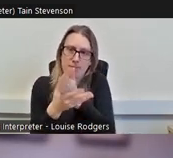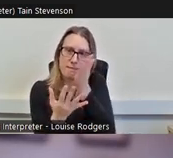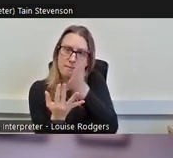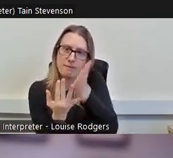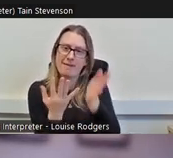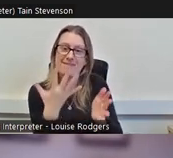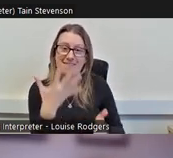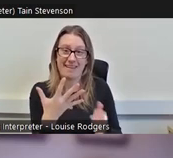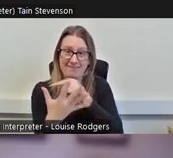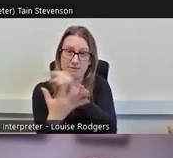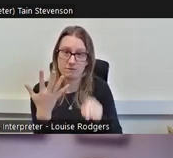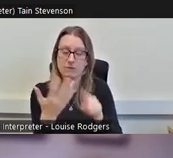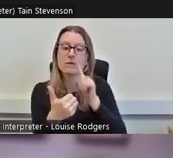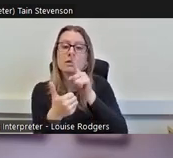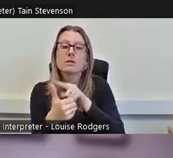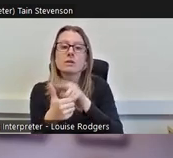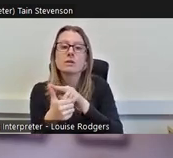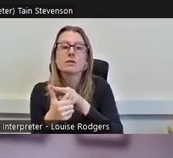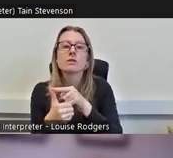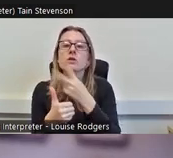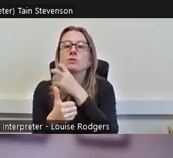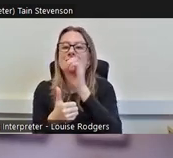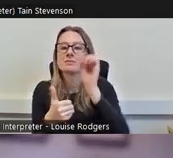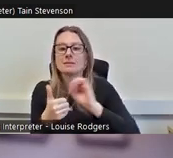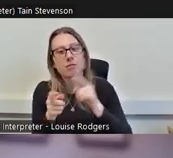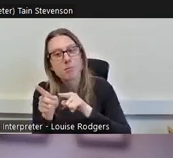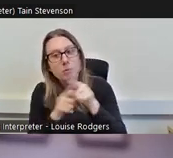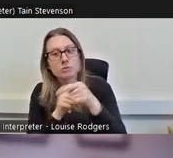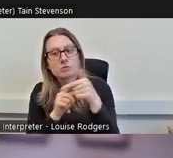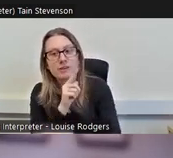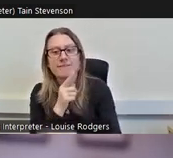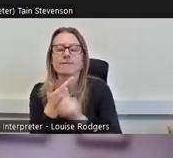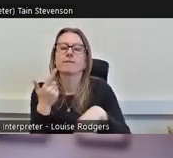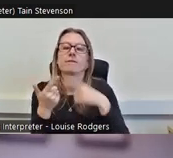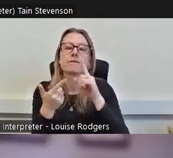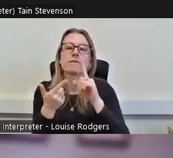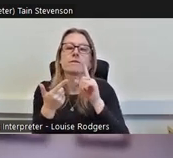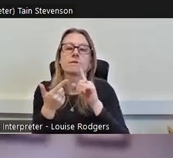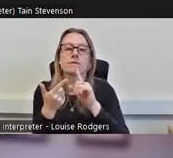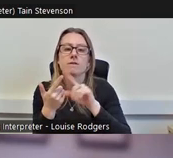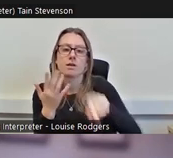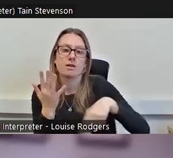is the 20% most deprived in Scotland and quintile 5 is the 20% least deprived in